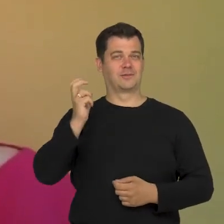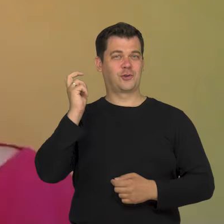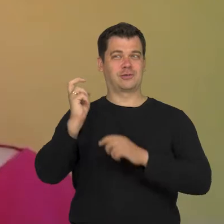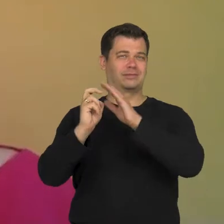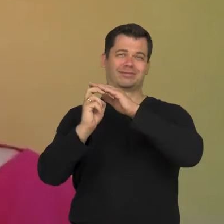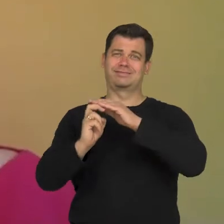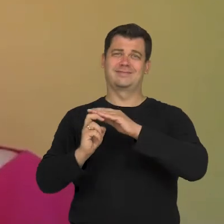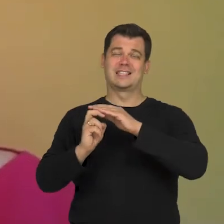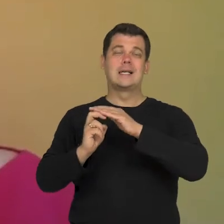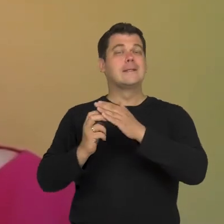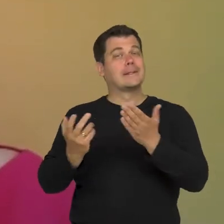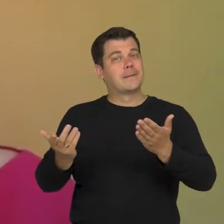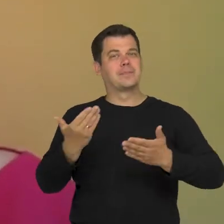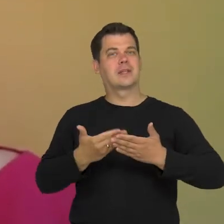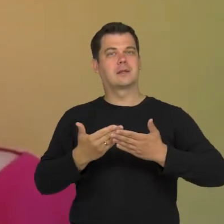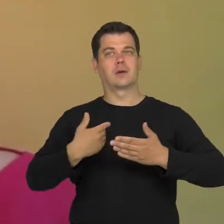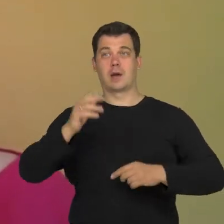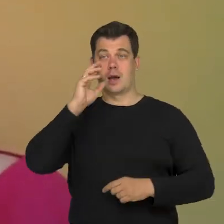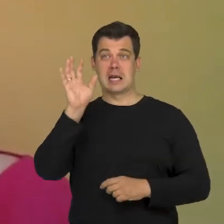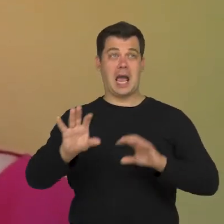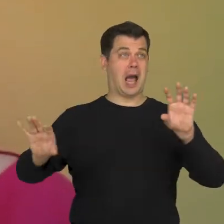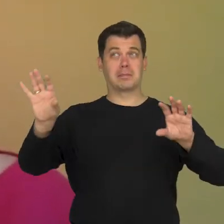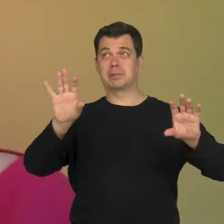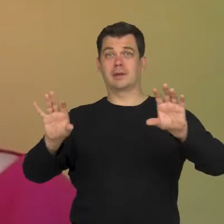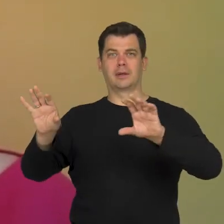When I stare, I wonder